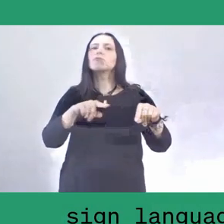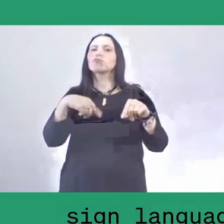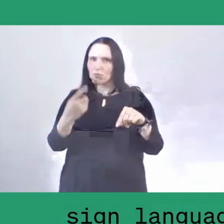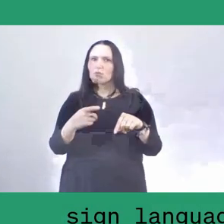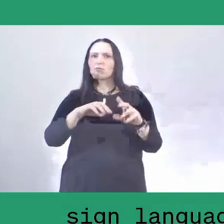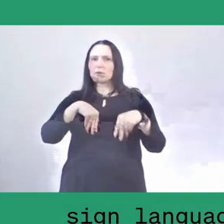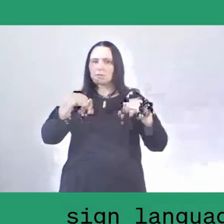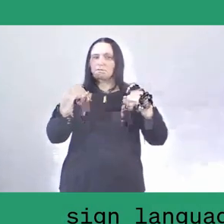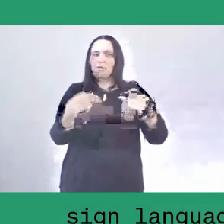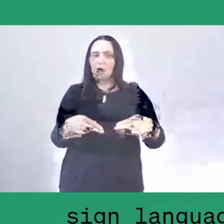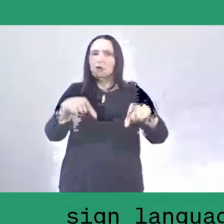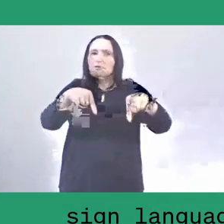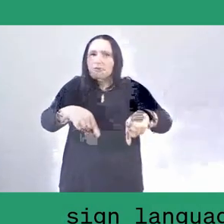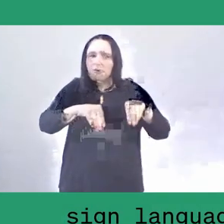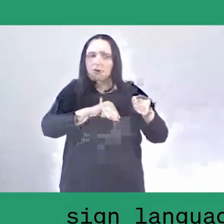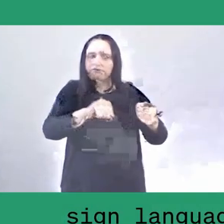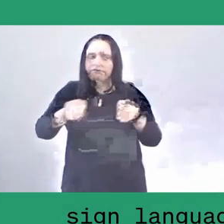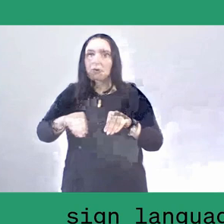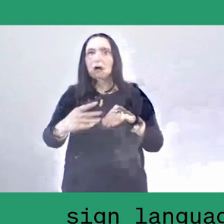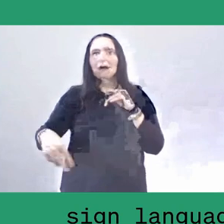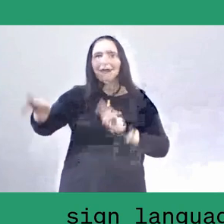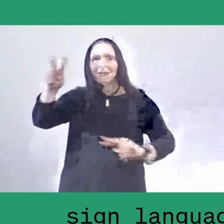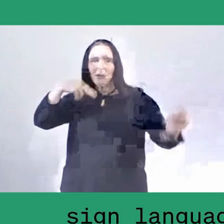And then another reflection came to the farmers